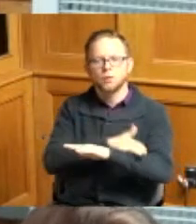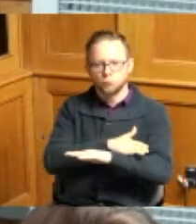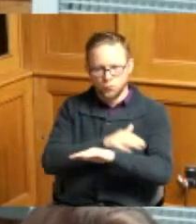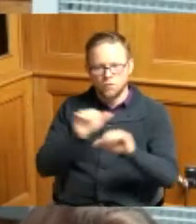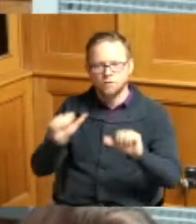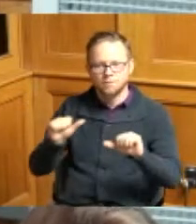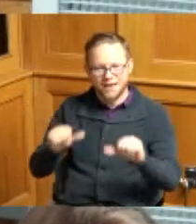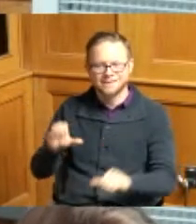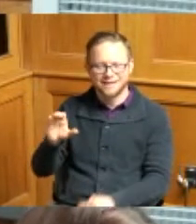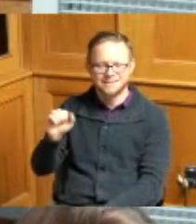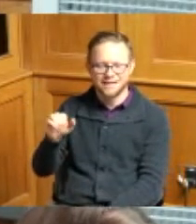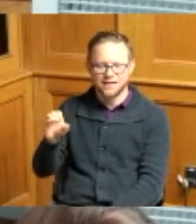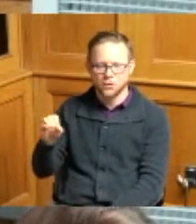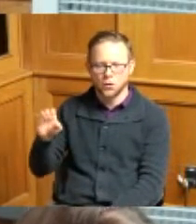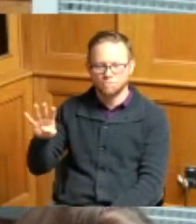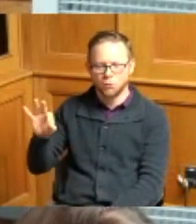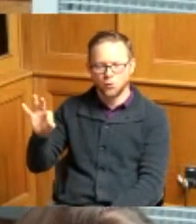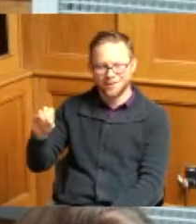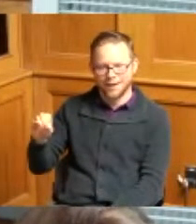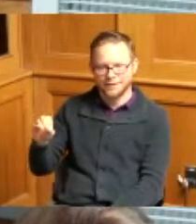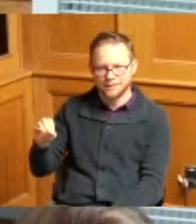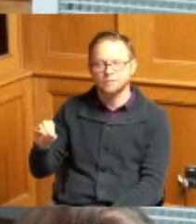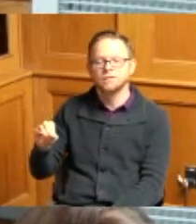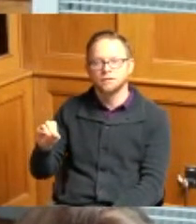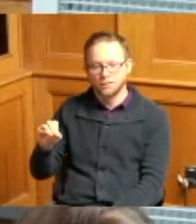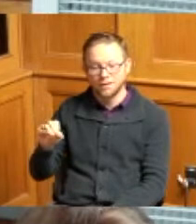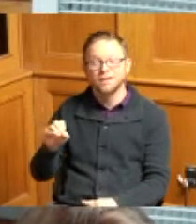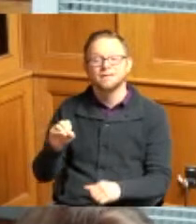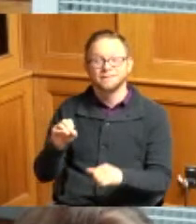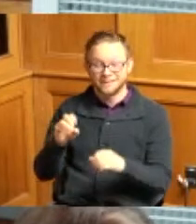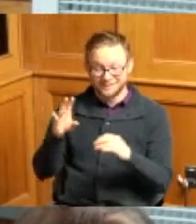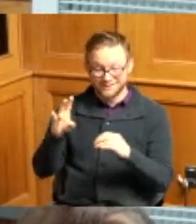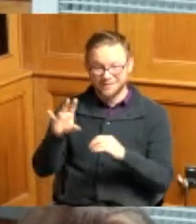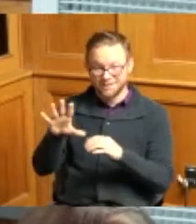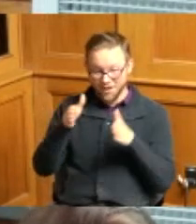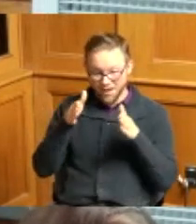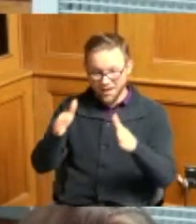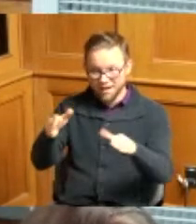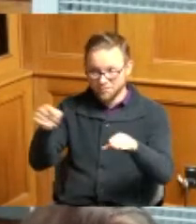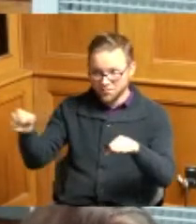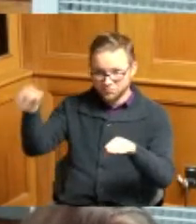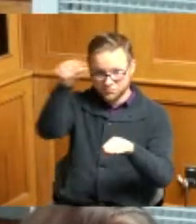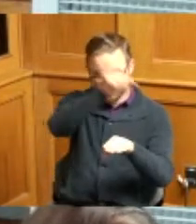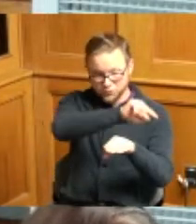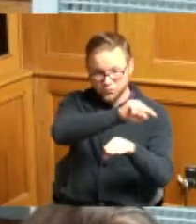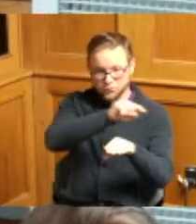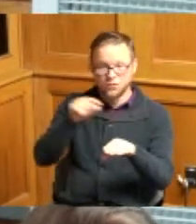additionally constructing the storm sewers across i-75 now while ODOT is completing its construction